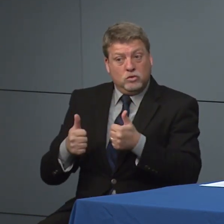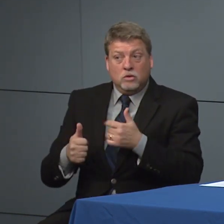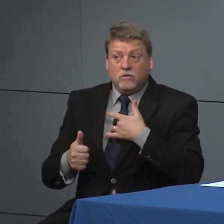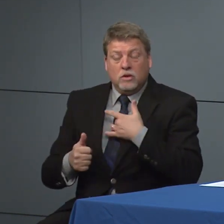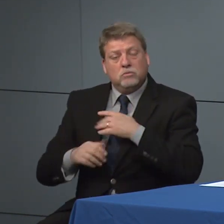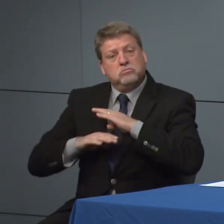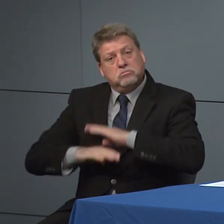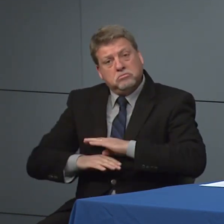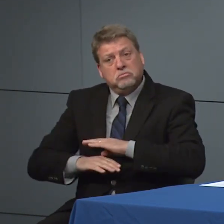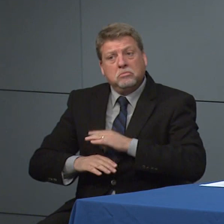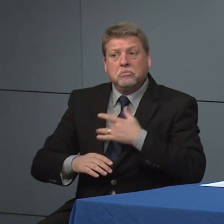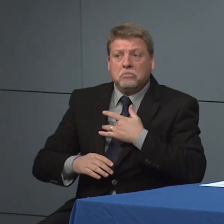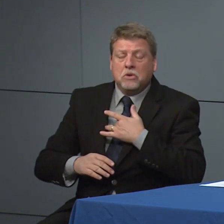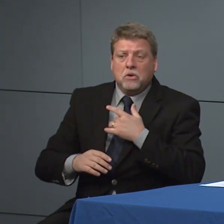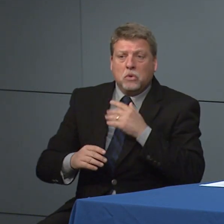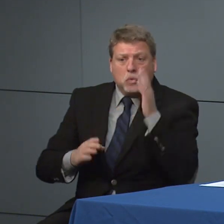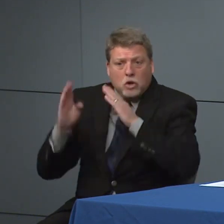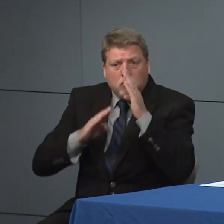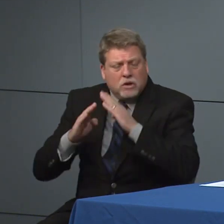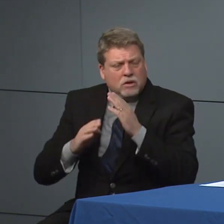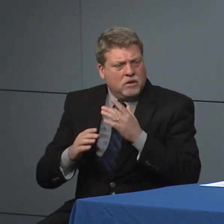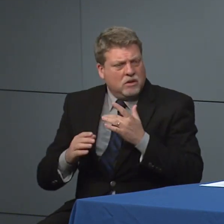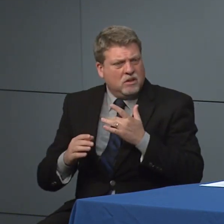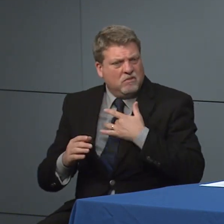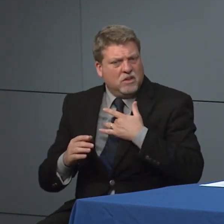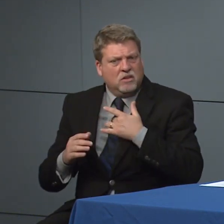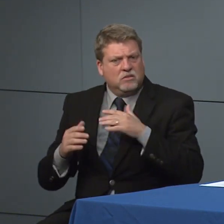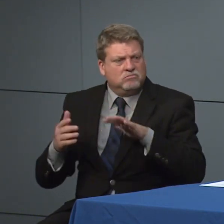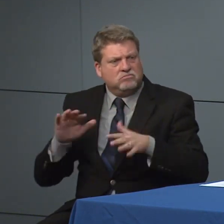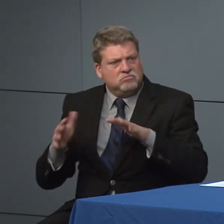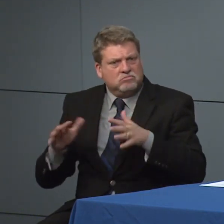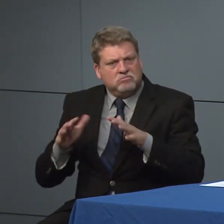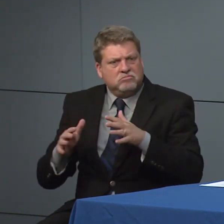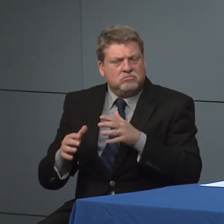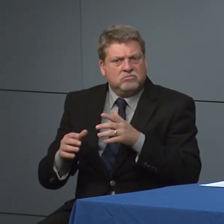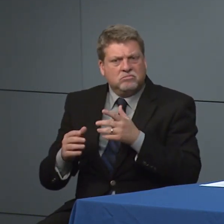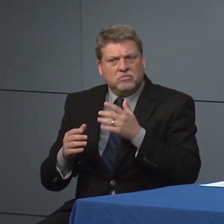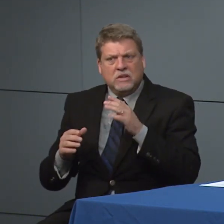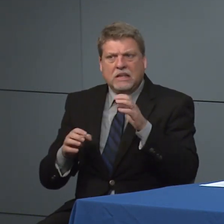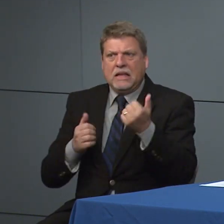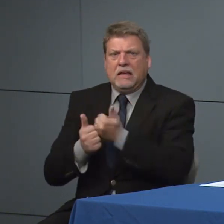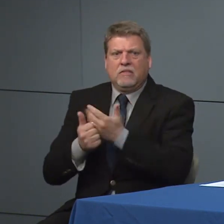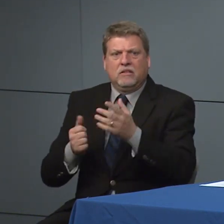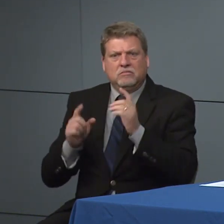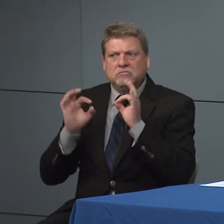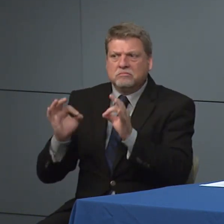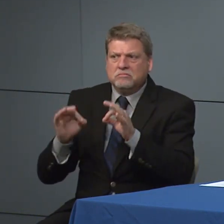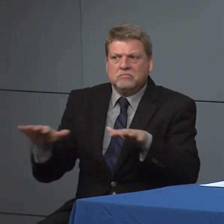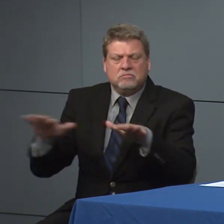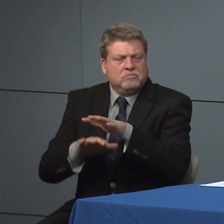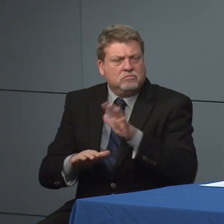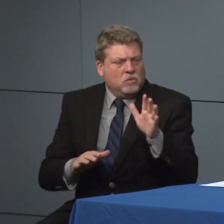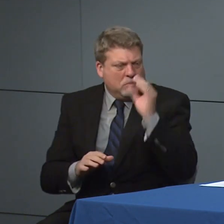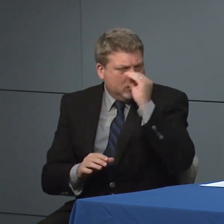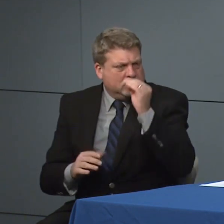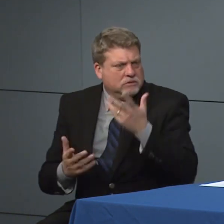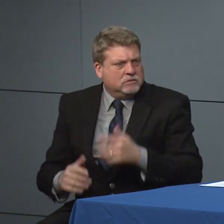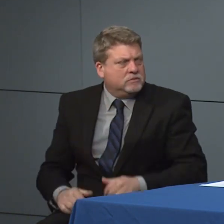good about where we are you are you concerned you feel like we've got to balance, you know social-distancing with how would you care for.